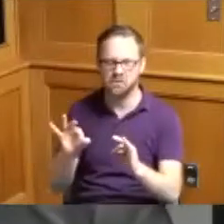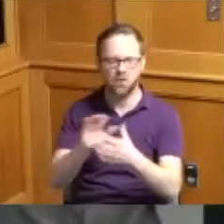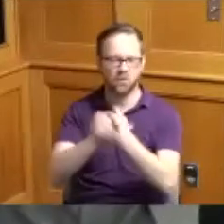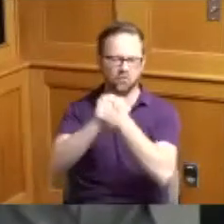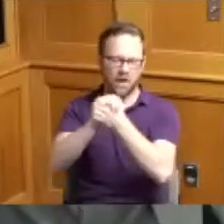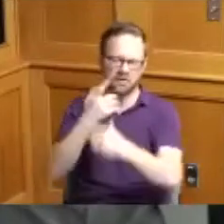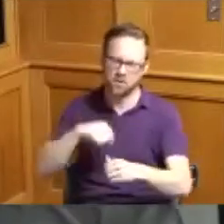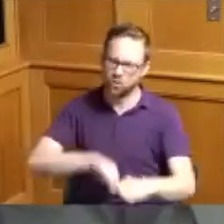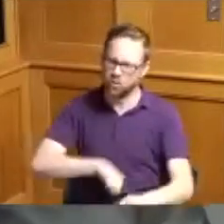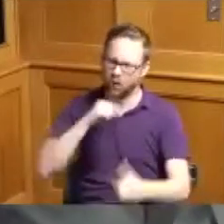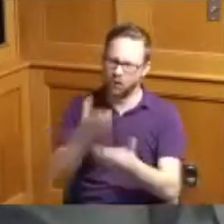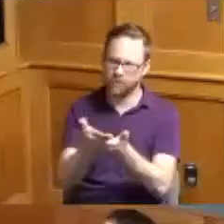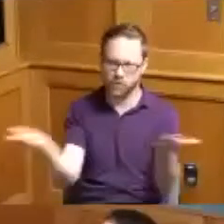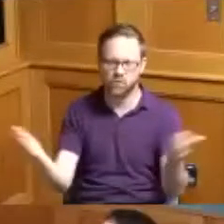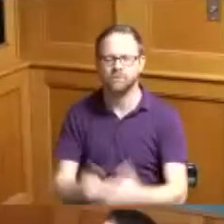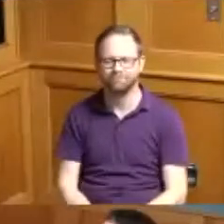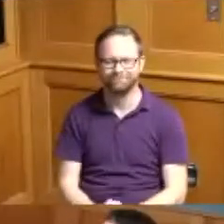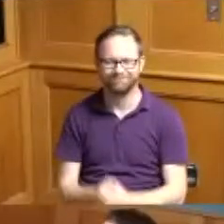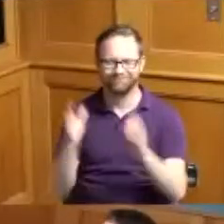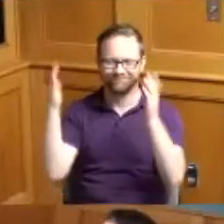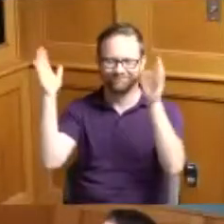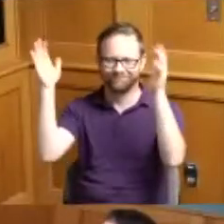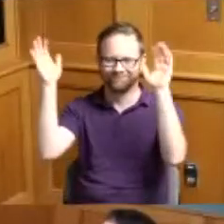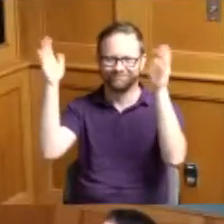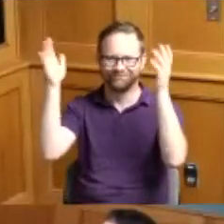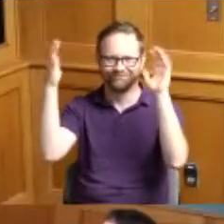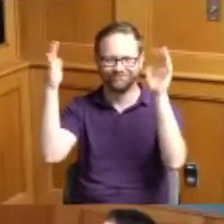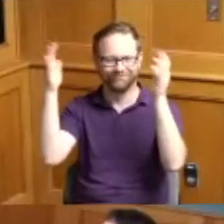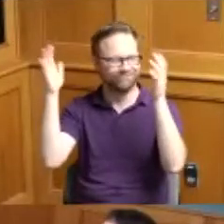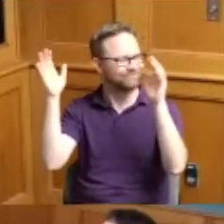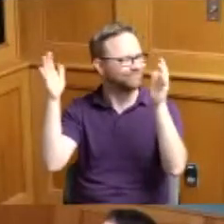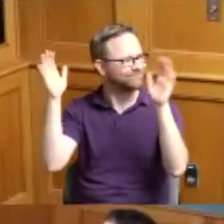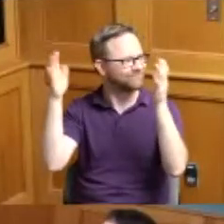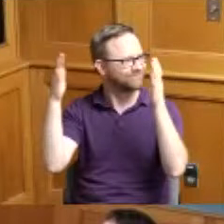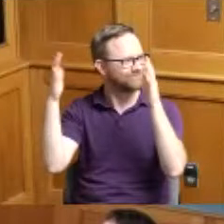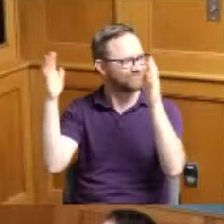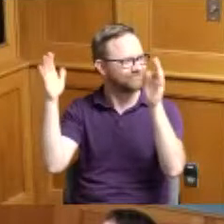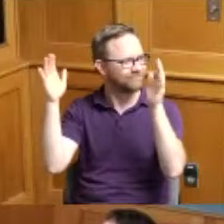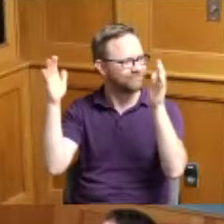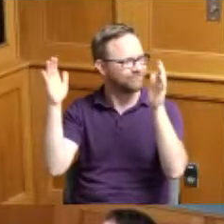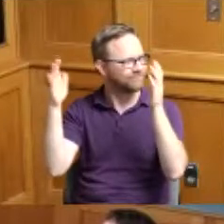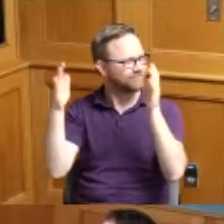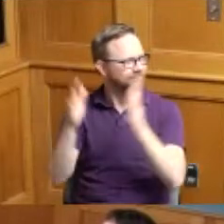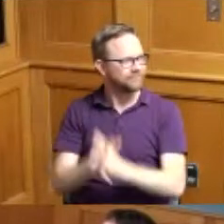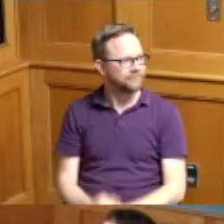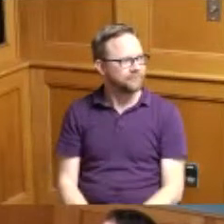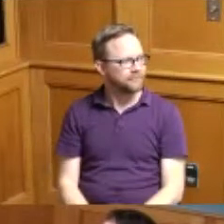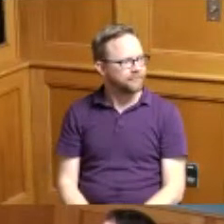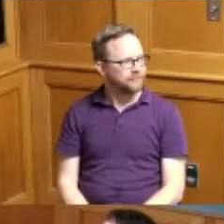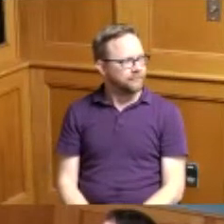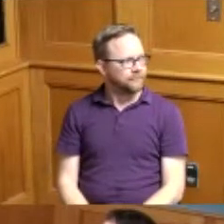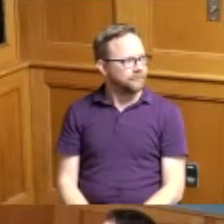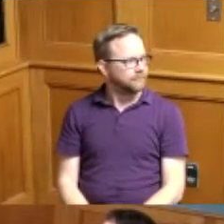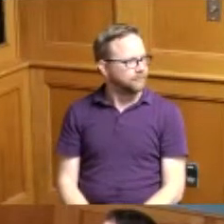you all thank you foreign